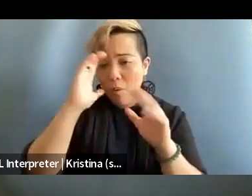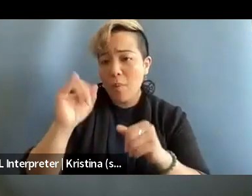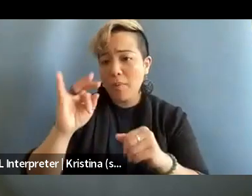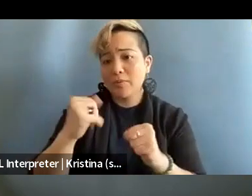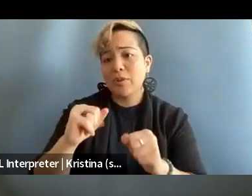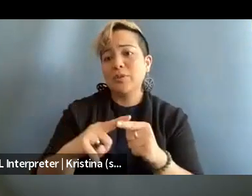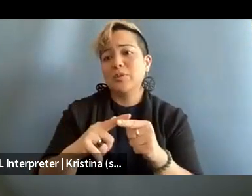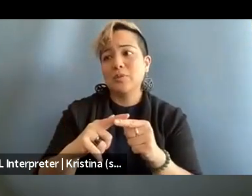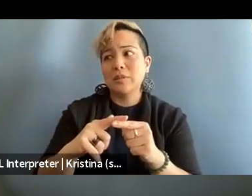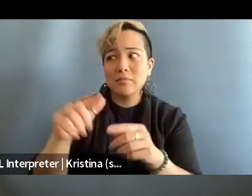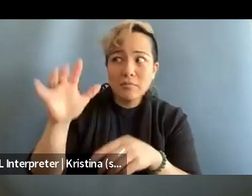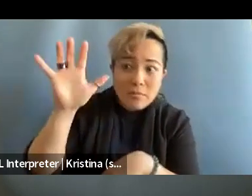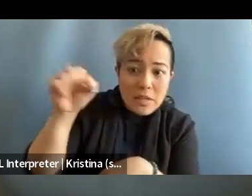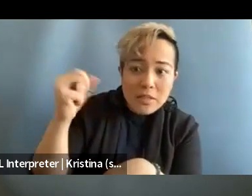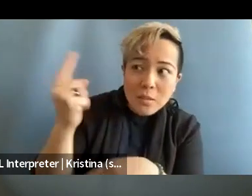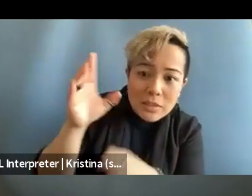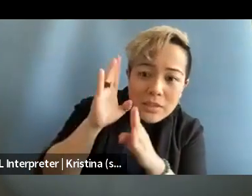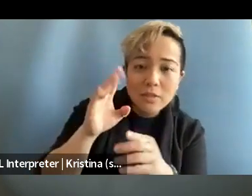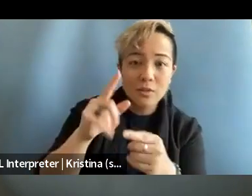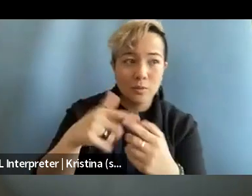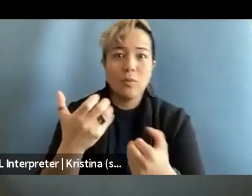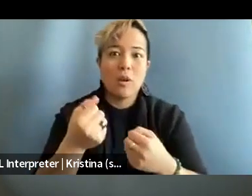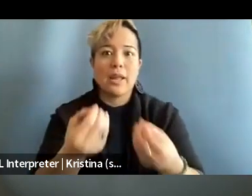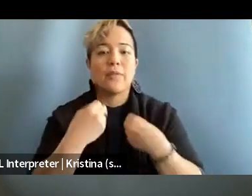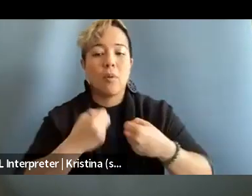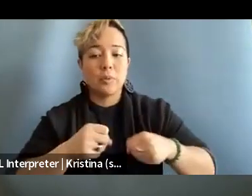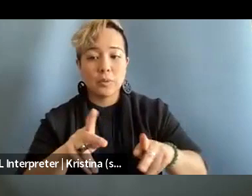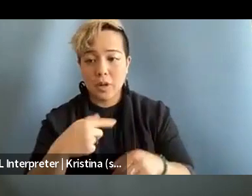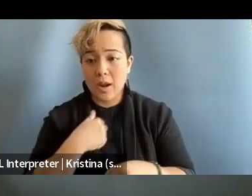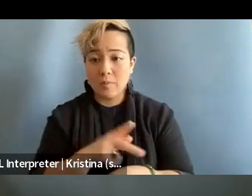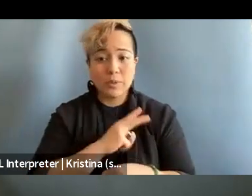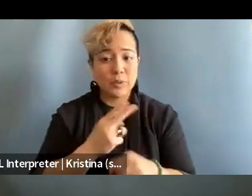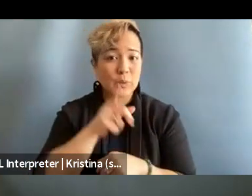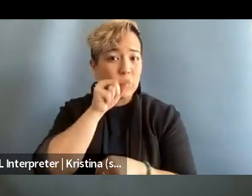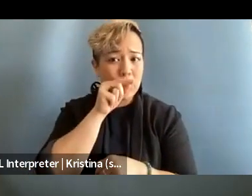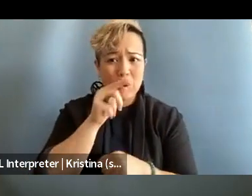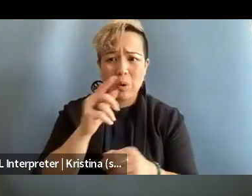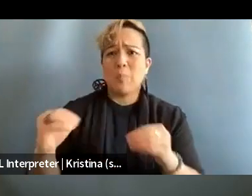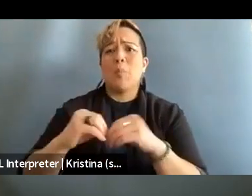of catching someone's attention, catching a break. Like personally I use Twitter way more than my counterparts